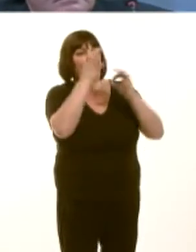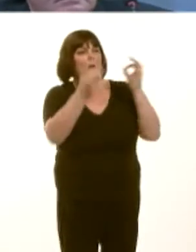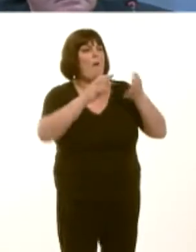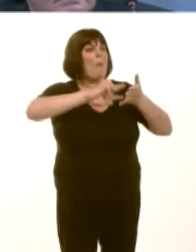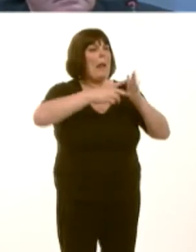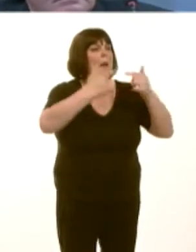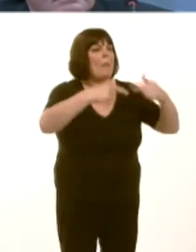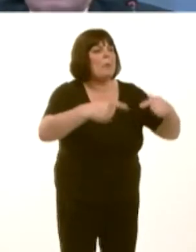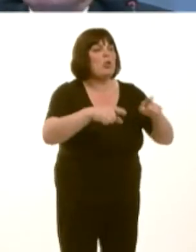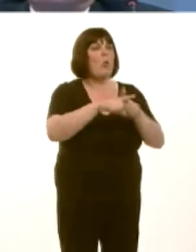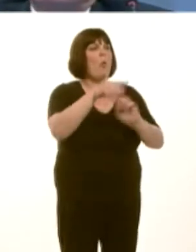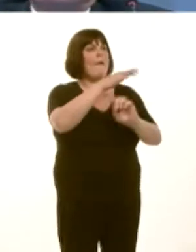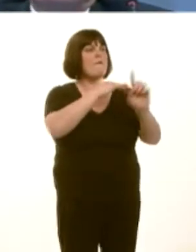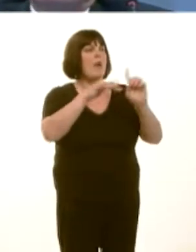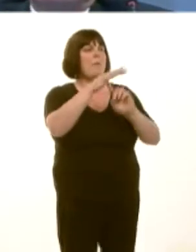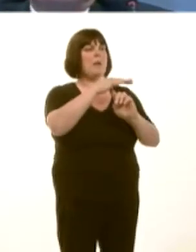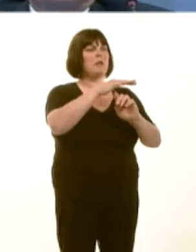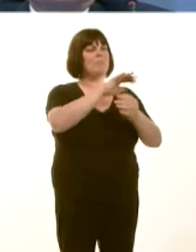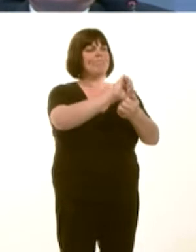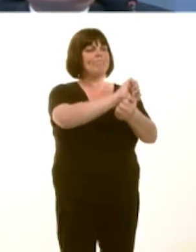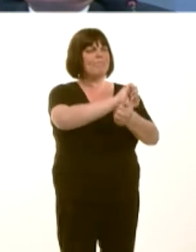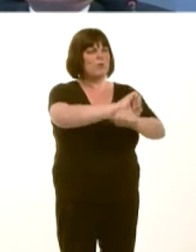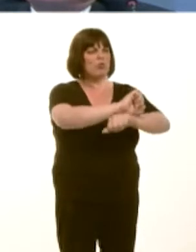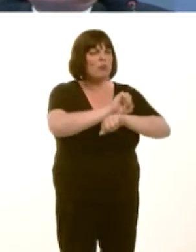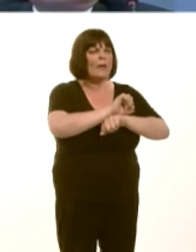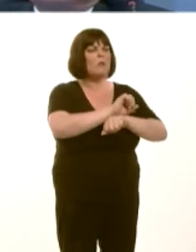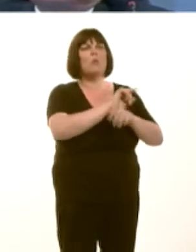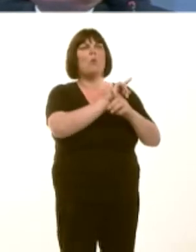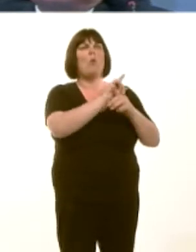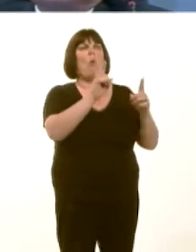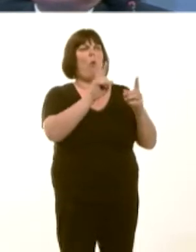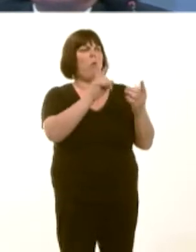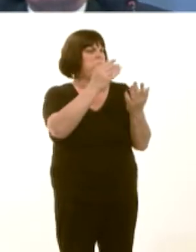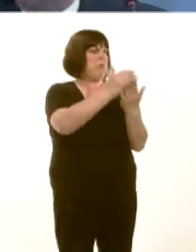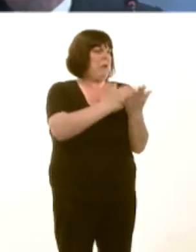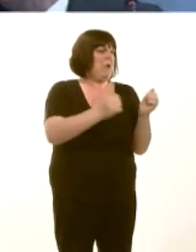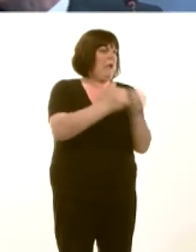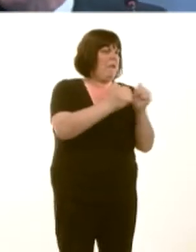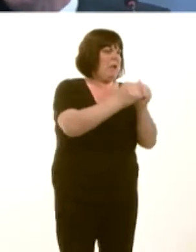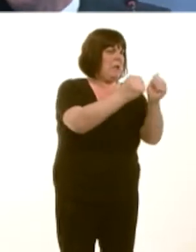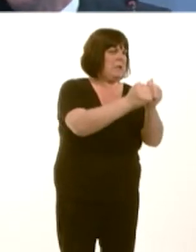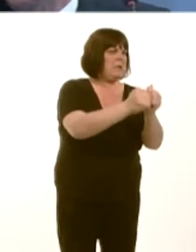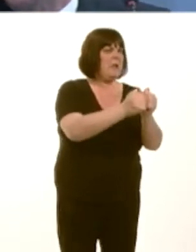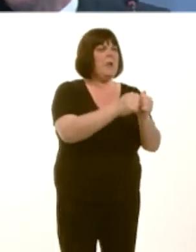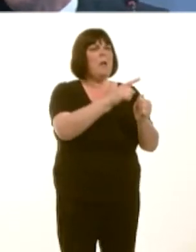or environmental constraints or covenants to improve their business performance, they have an interface with Natural Resources Wales.